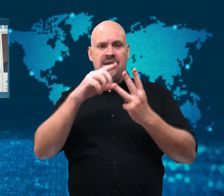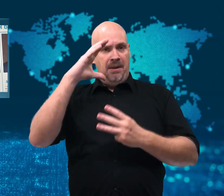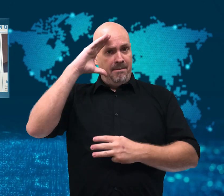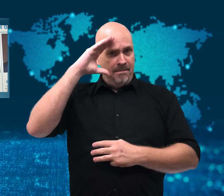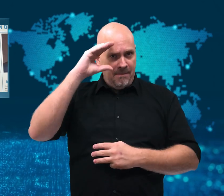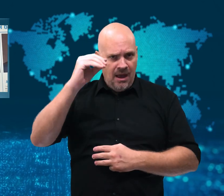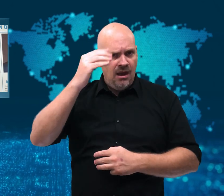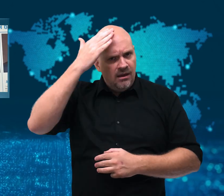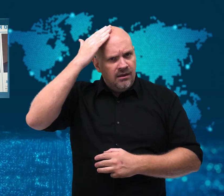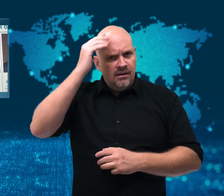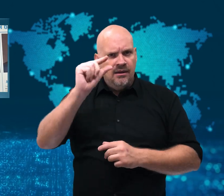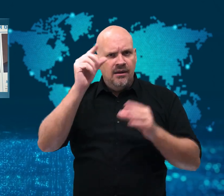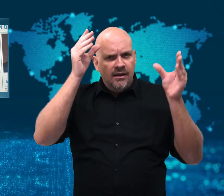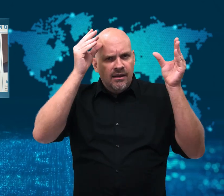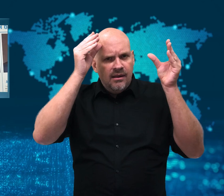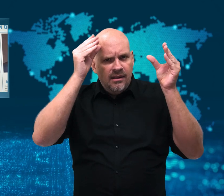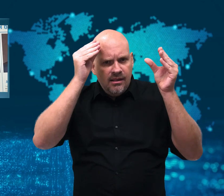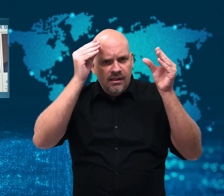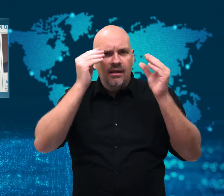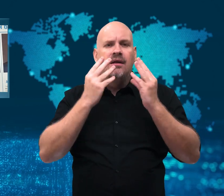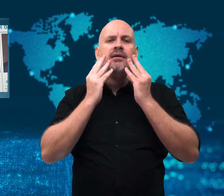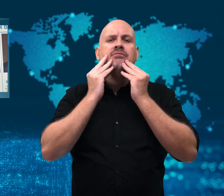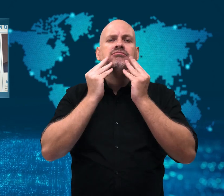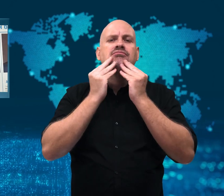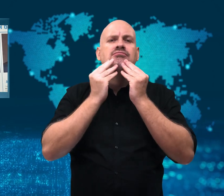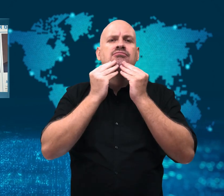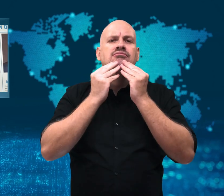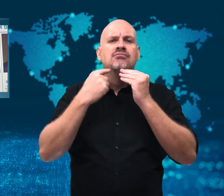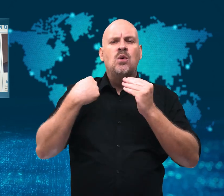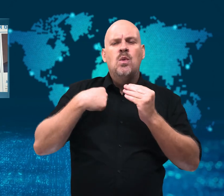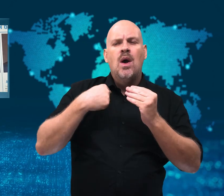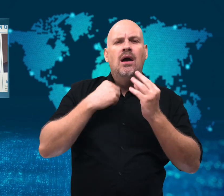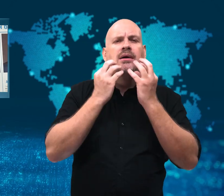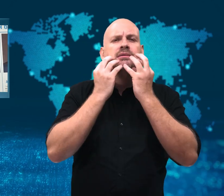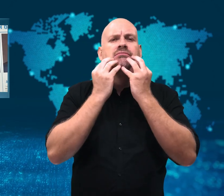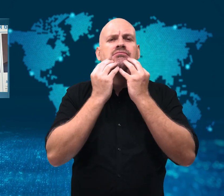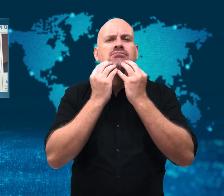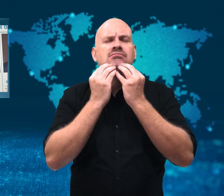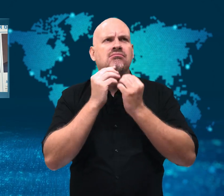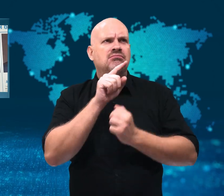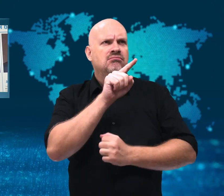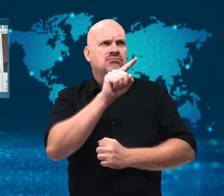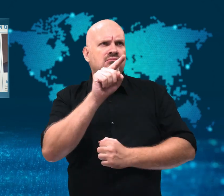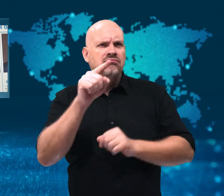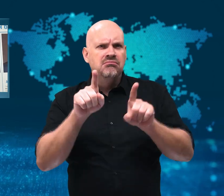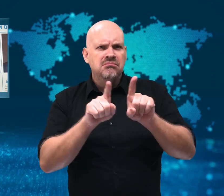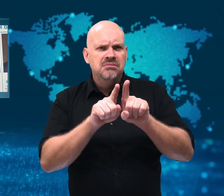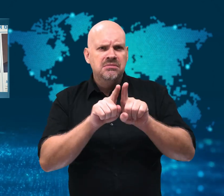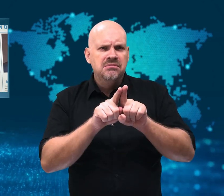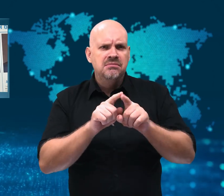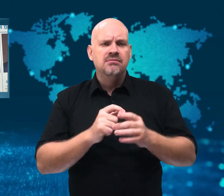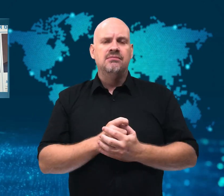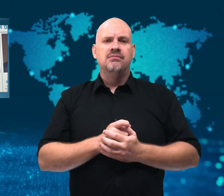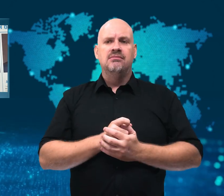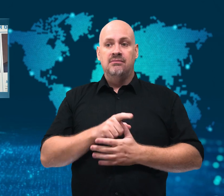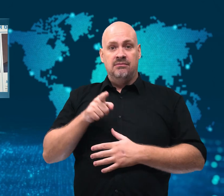All three photos displayed nearly bald men with short,